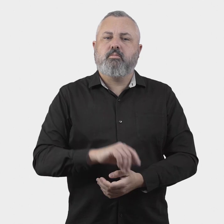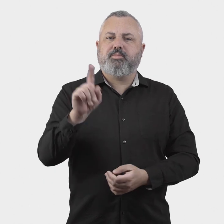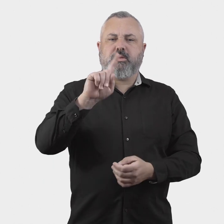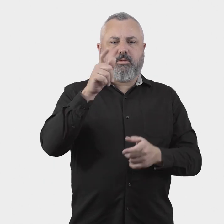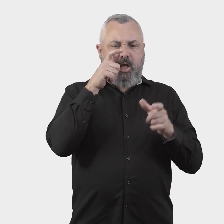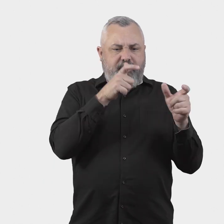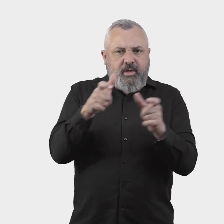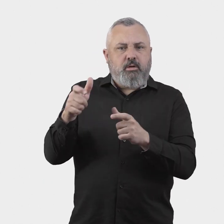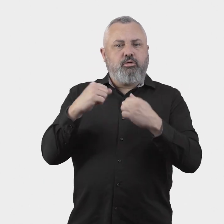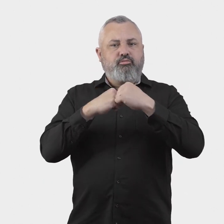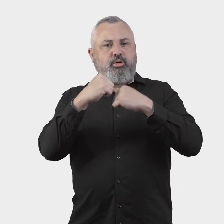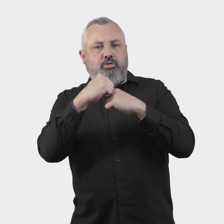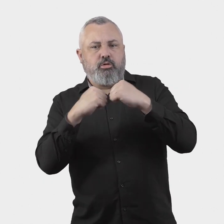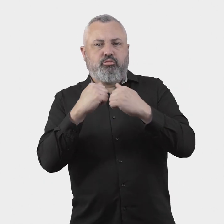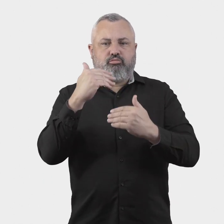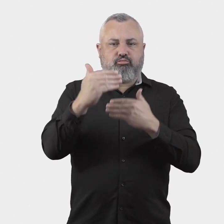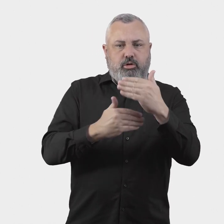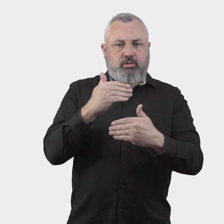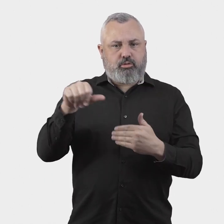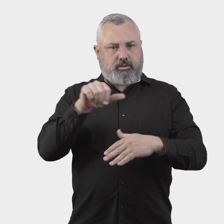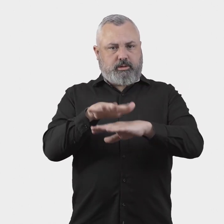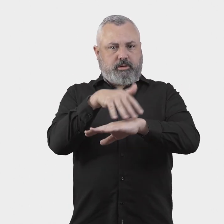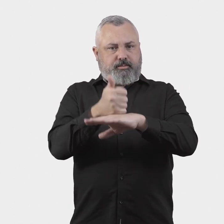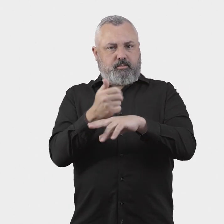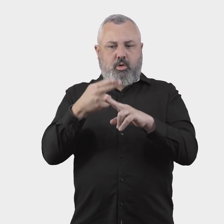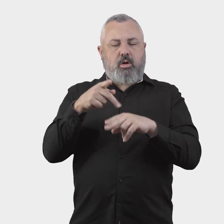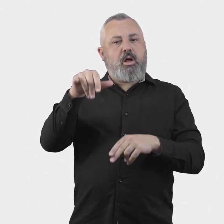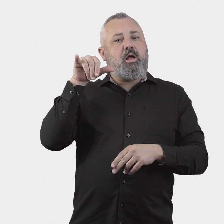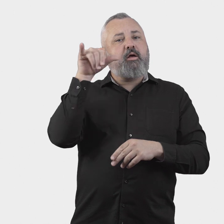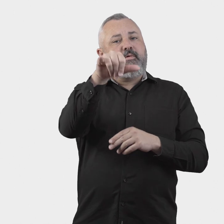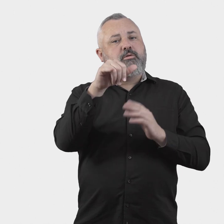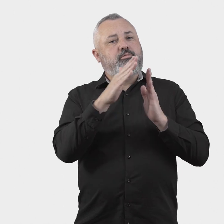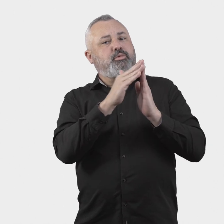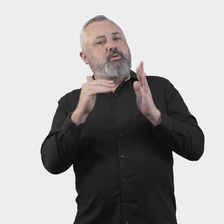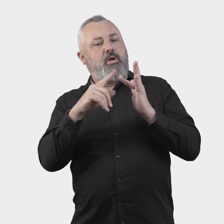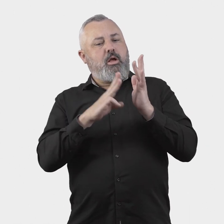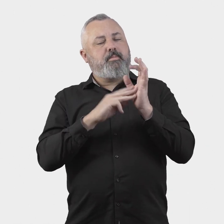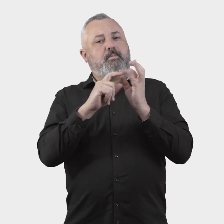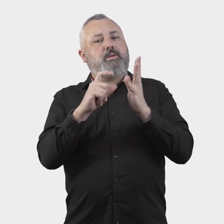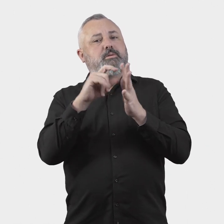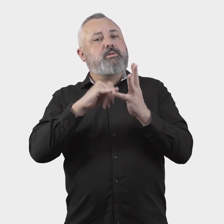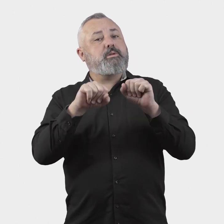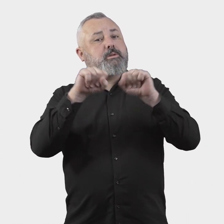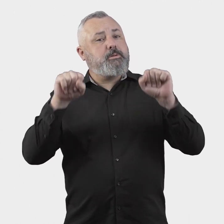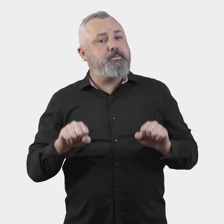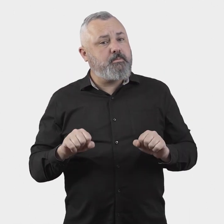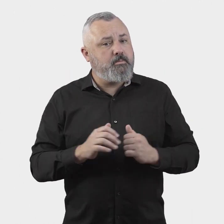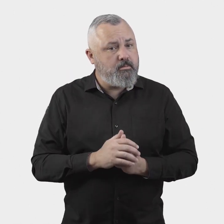3. What governance arrangement should be adopted for the Aviation Industry Ombuds Scheme?